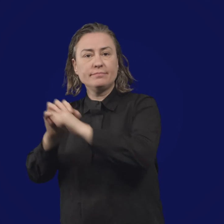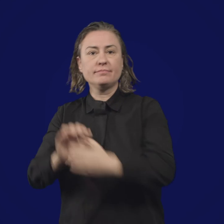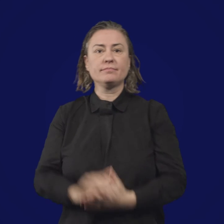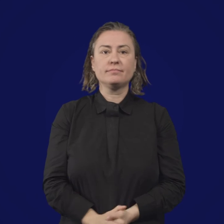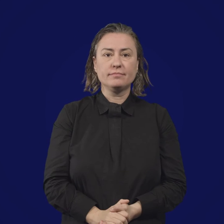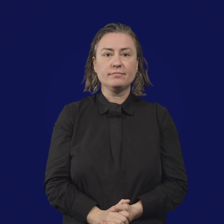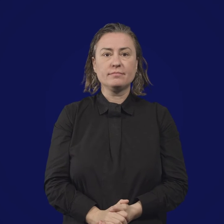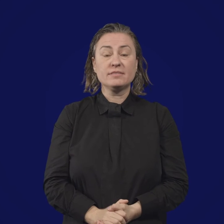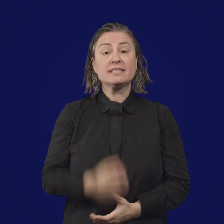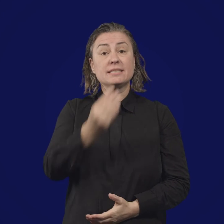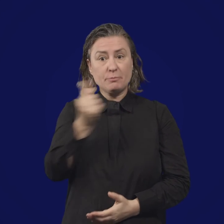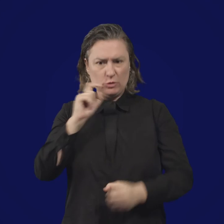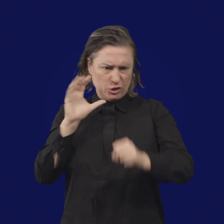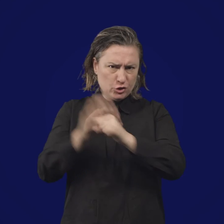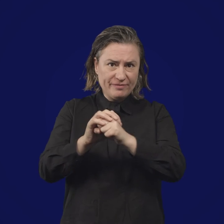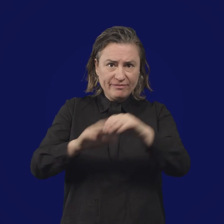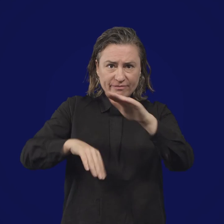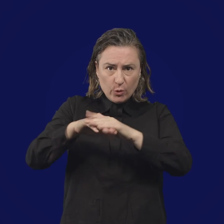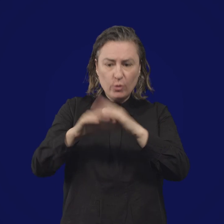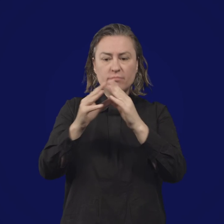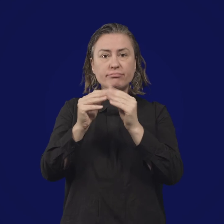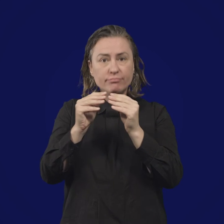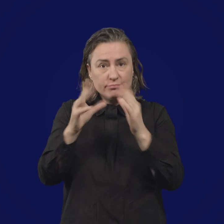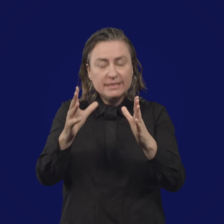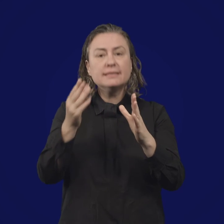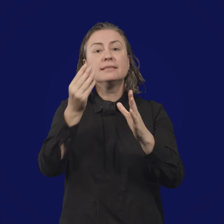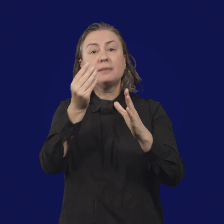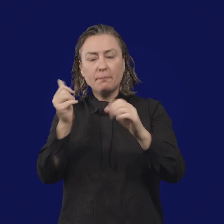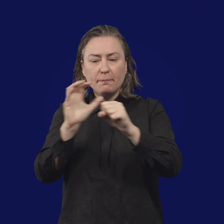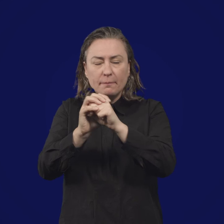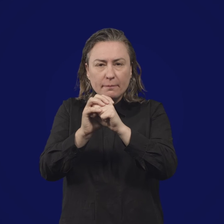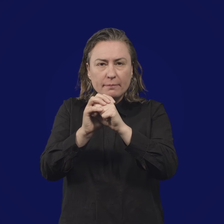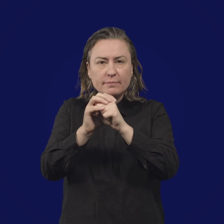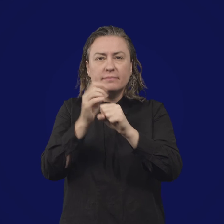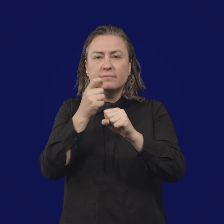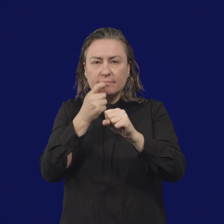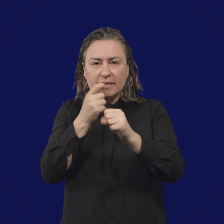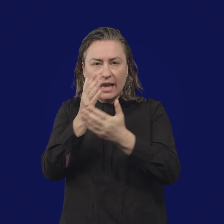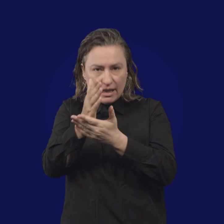Pfizer, and AstraZeneca (sometimes shortened to AZ).